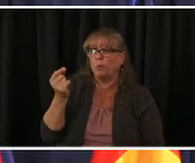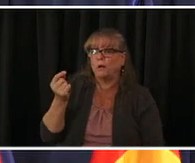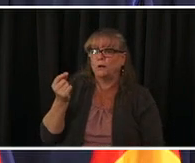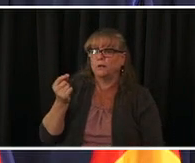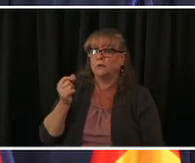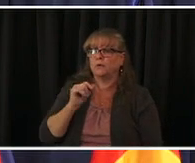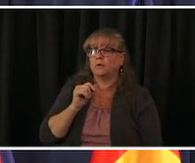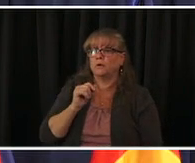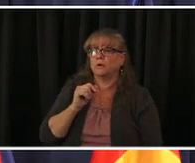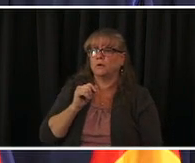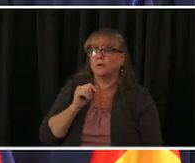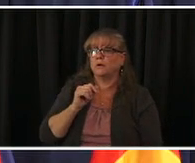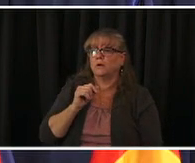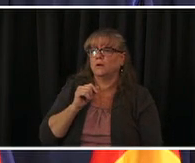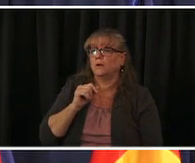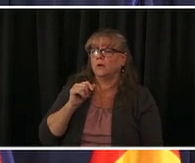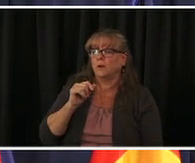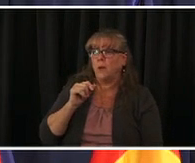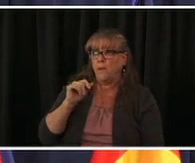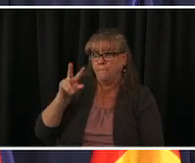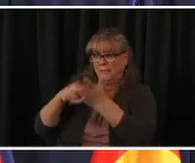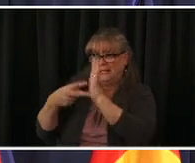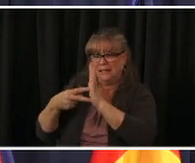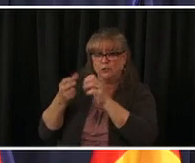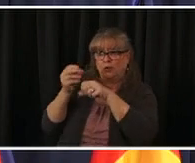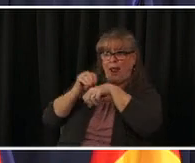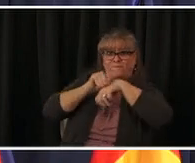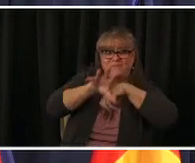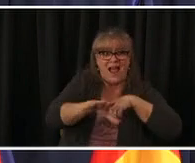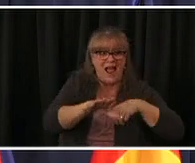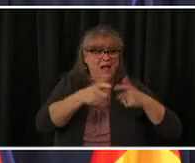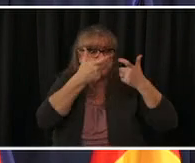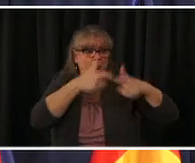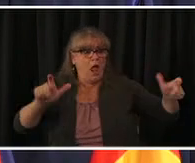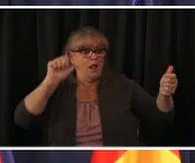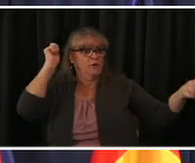changing is more and more coloradans are getting immunity through vaccinations so you will have uh